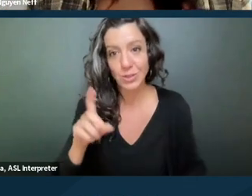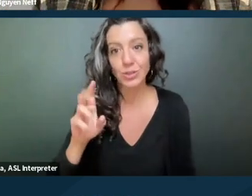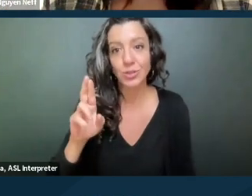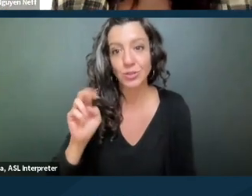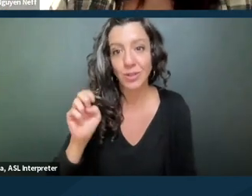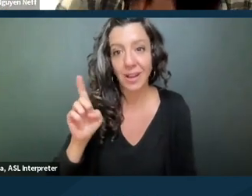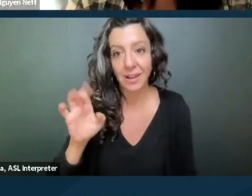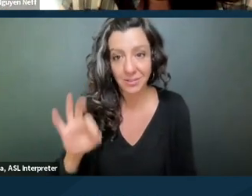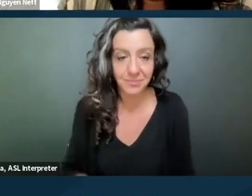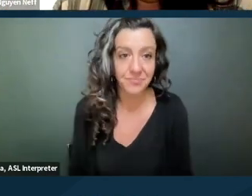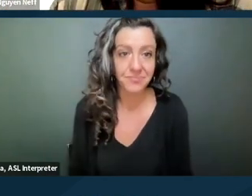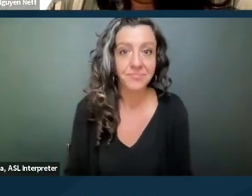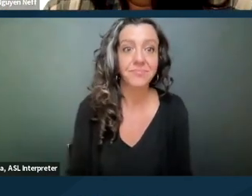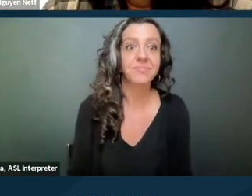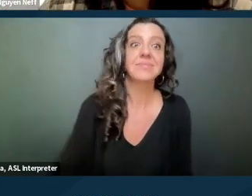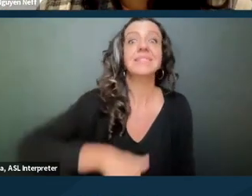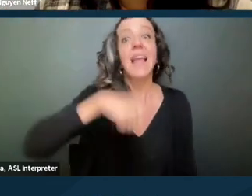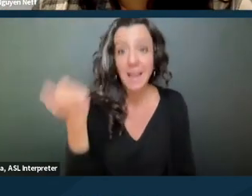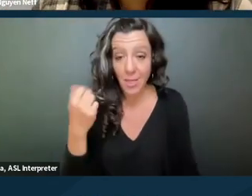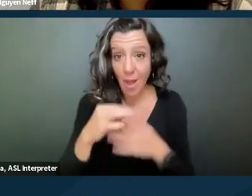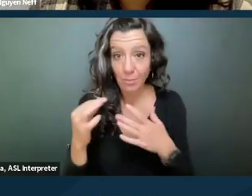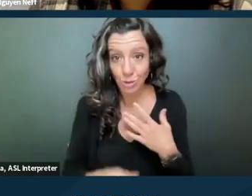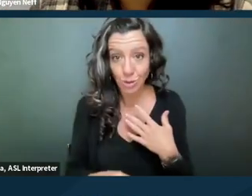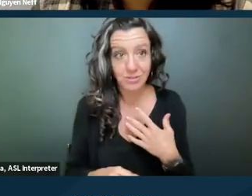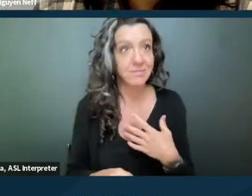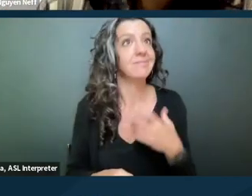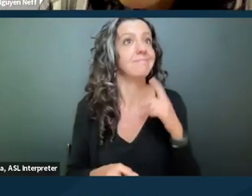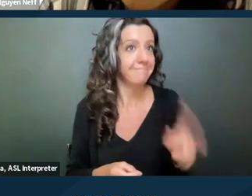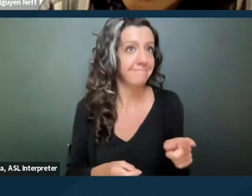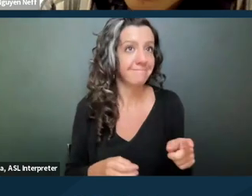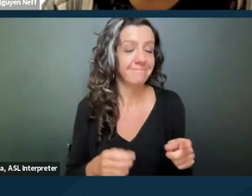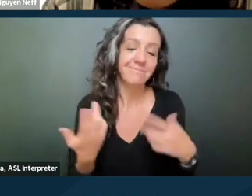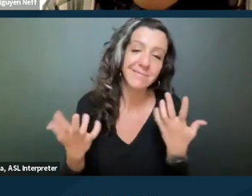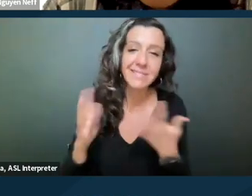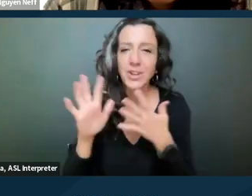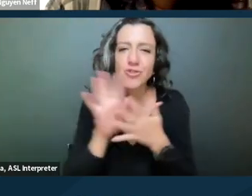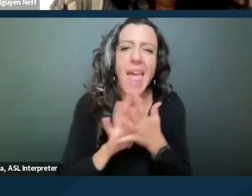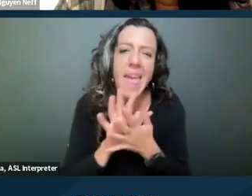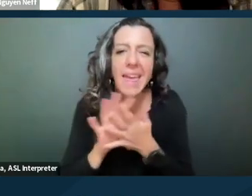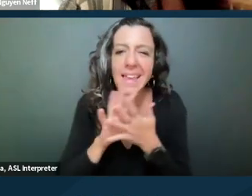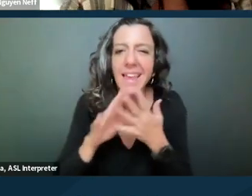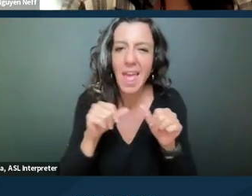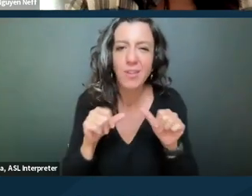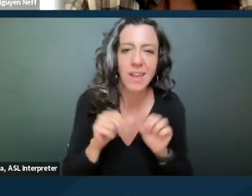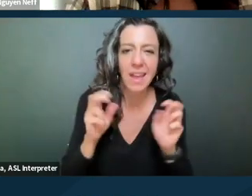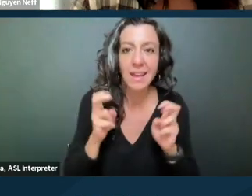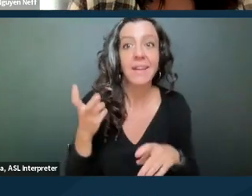If another option, which is a gray area I would say, is filing an affirmative case